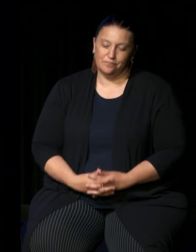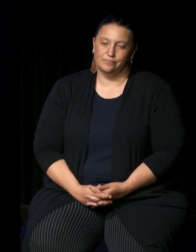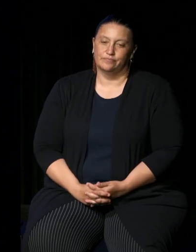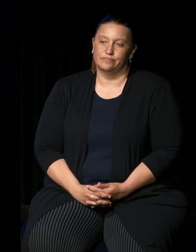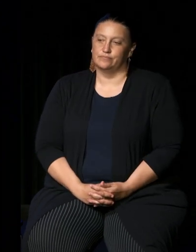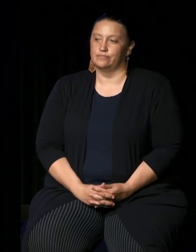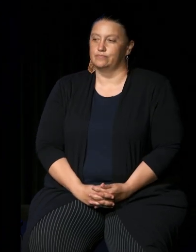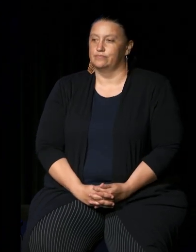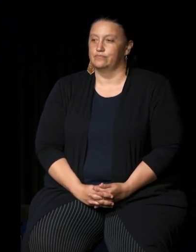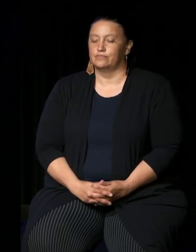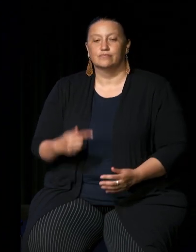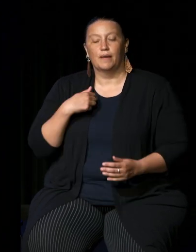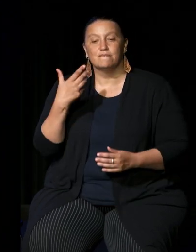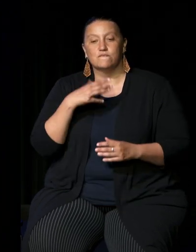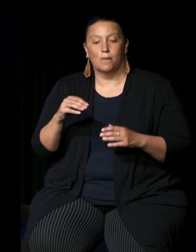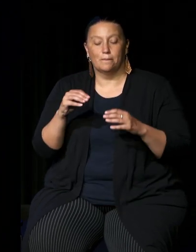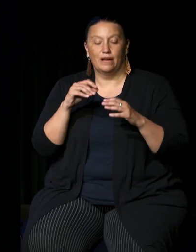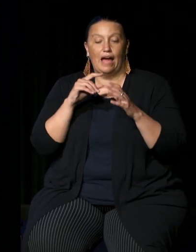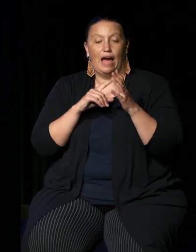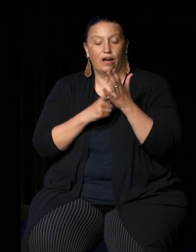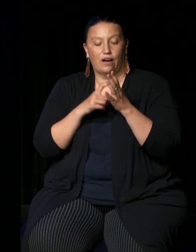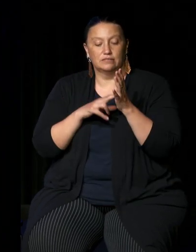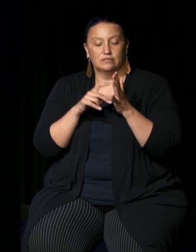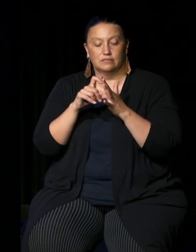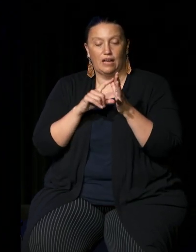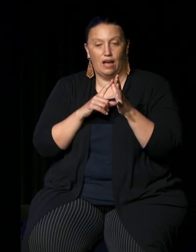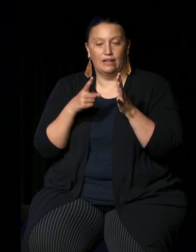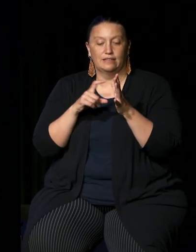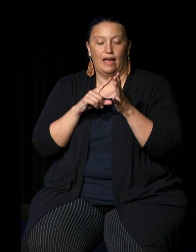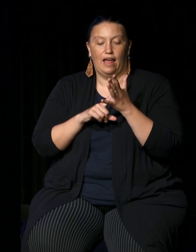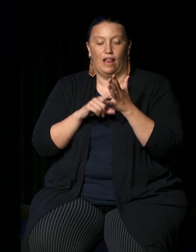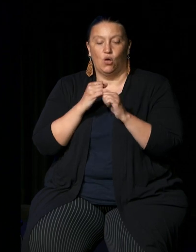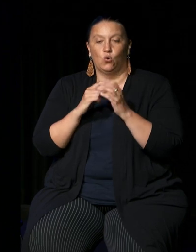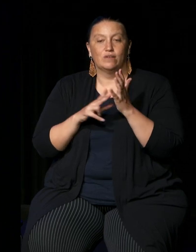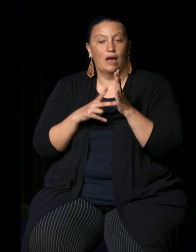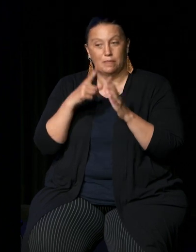um I'm from the Arrernte and Kalkadoon people of Alice Springs and Mount Isa